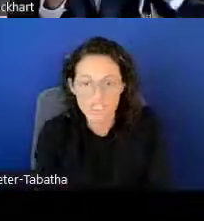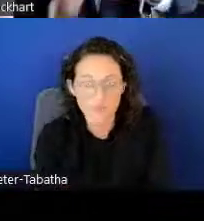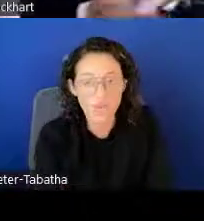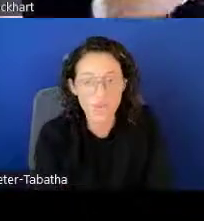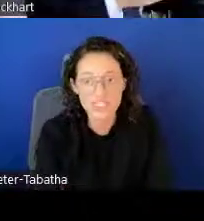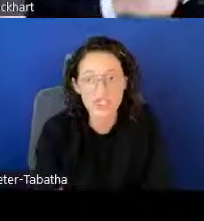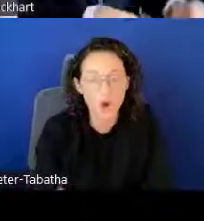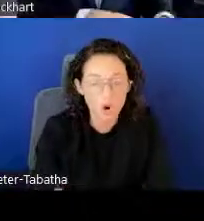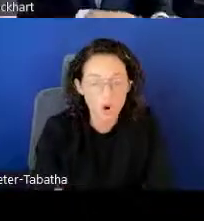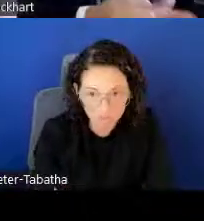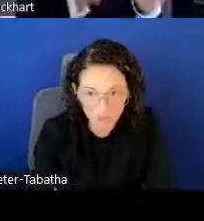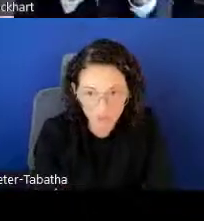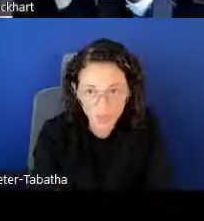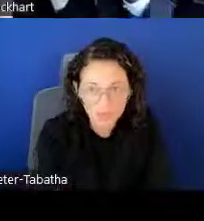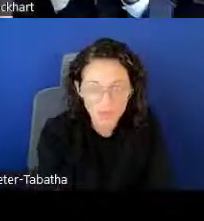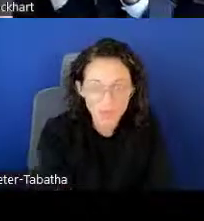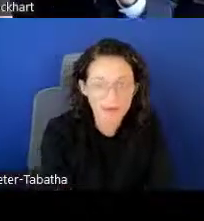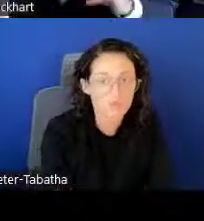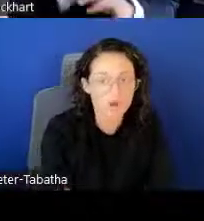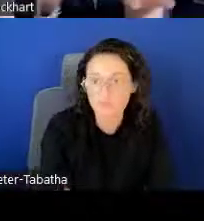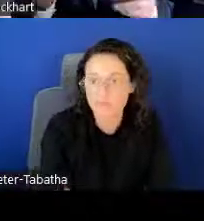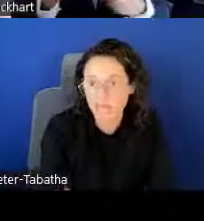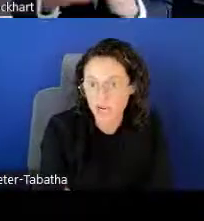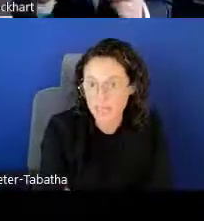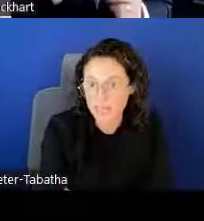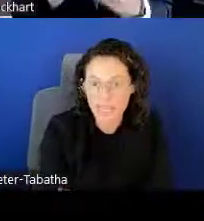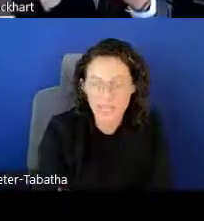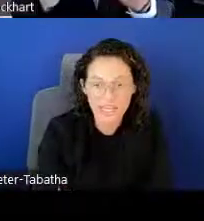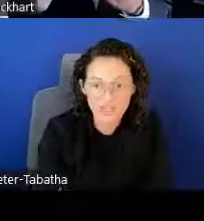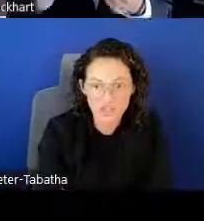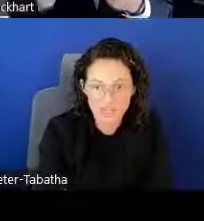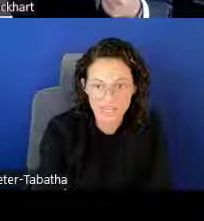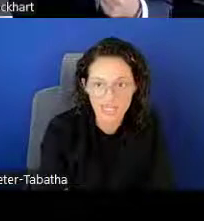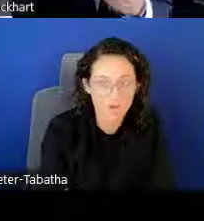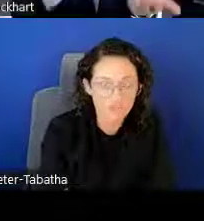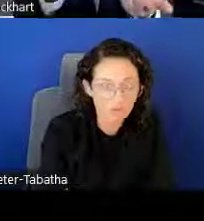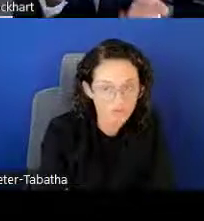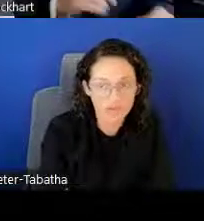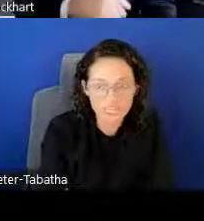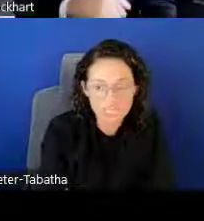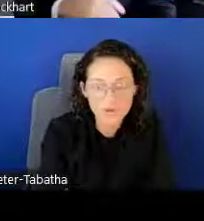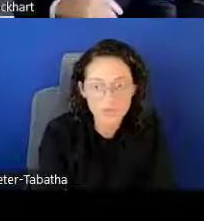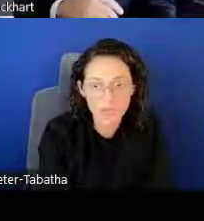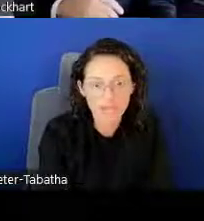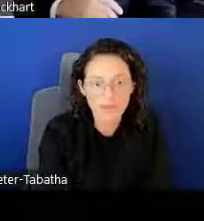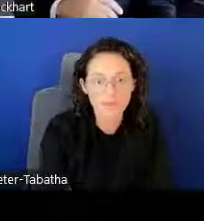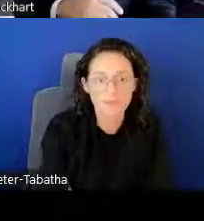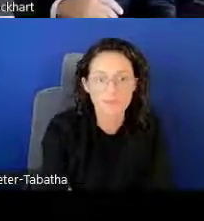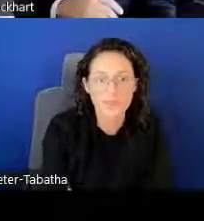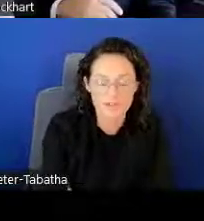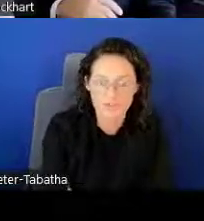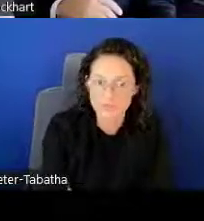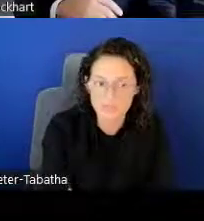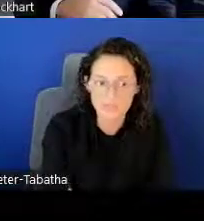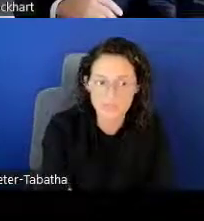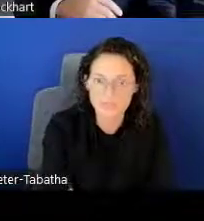So that was an overview of what LRP NIH looks like, so if you're ready to apply, here's some steps.